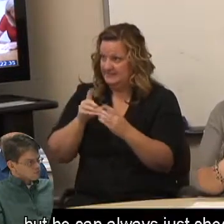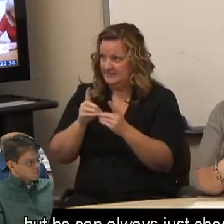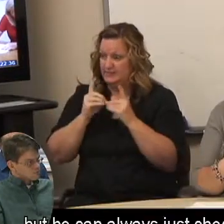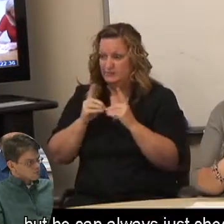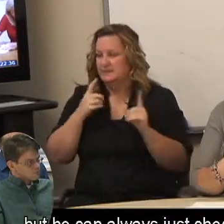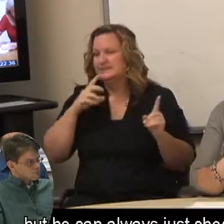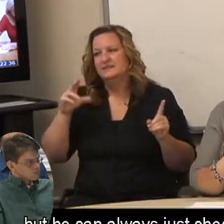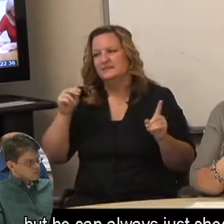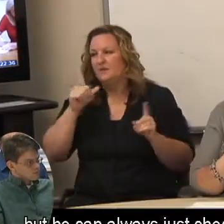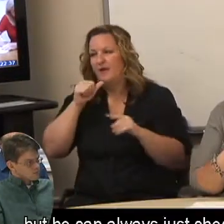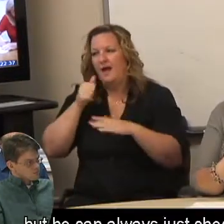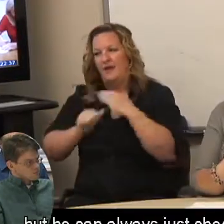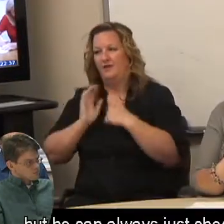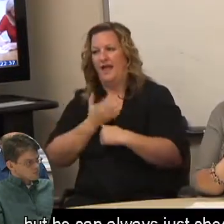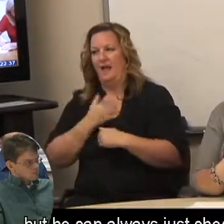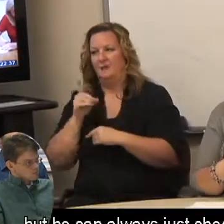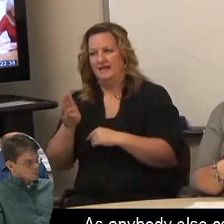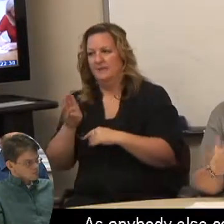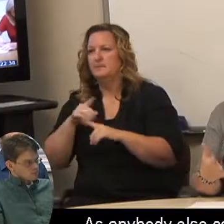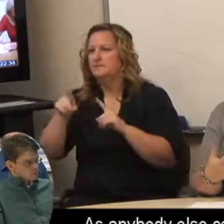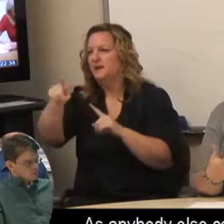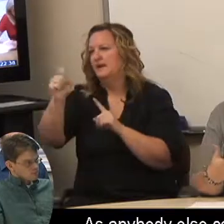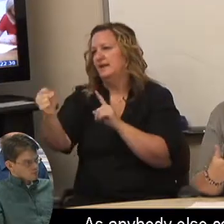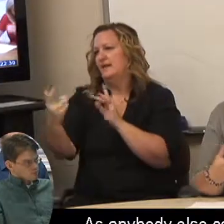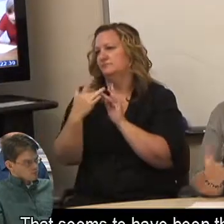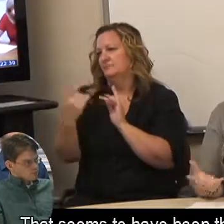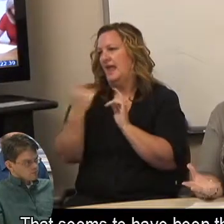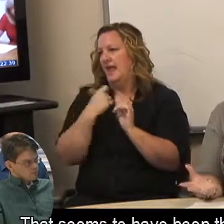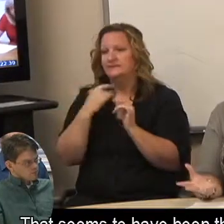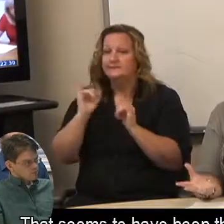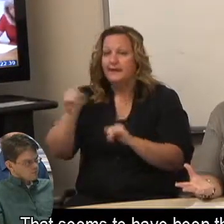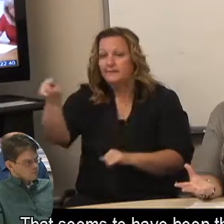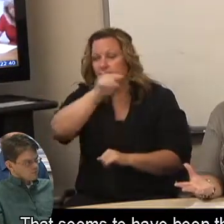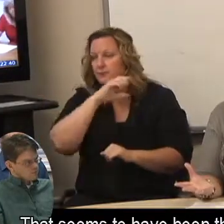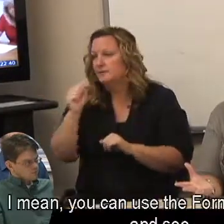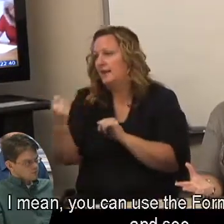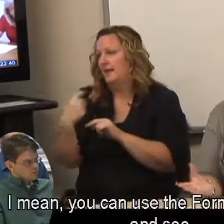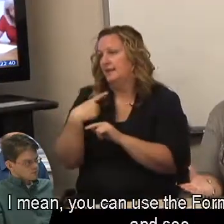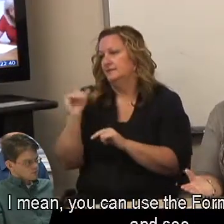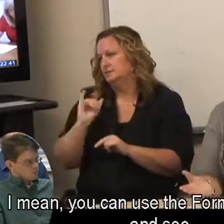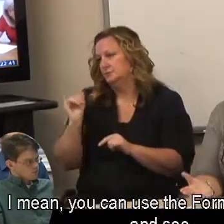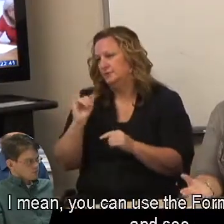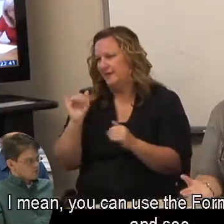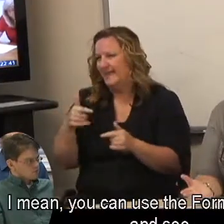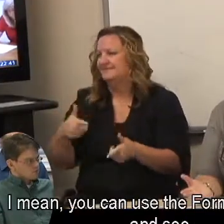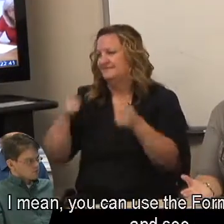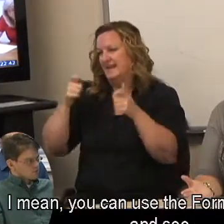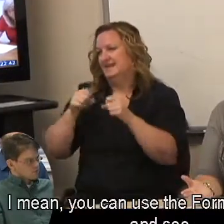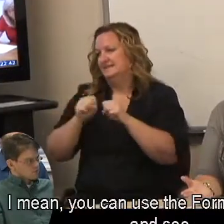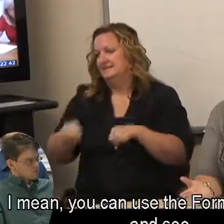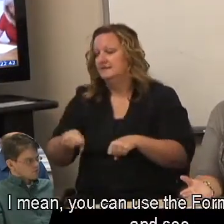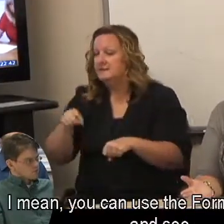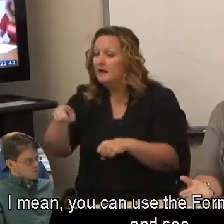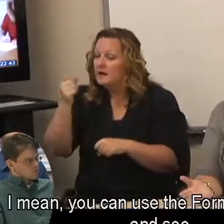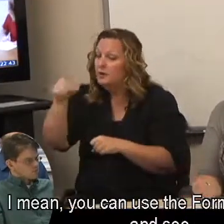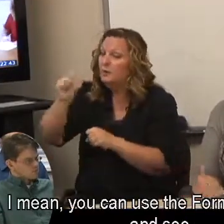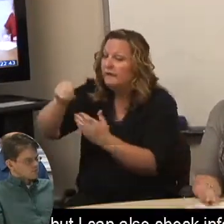but he can always just check with me. As anybody else can. That seems to have been the quickest. I mean, you can use the Form 58 to check and see,